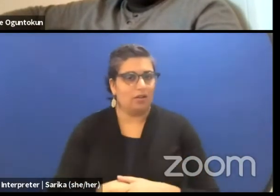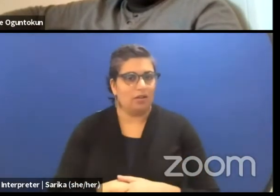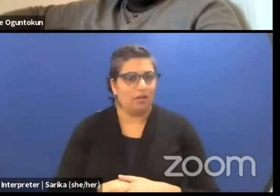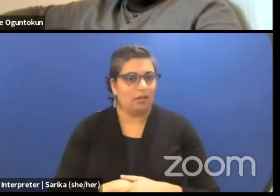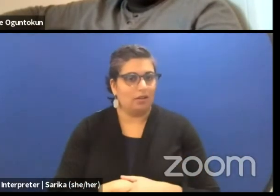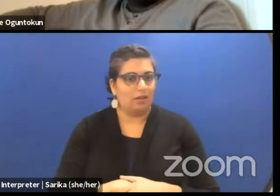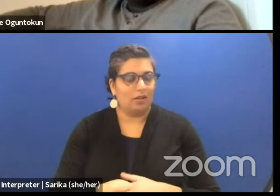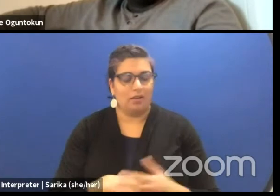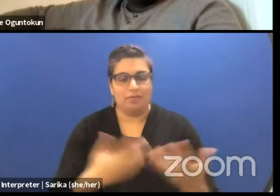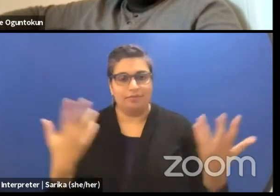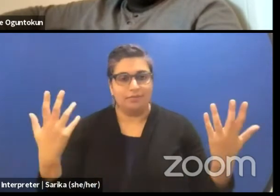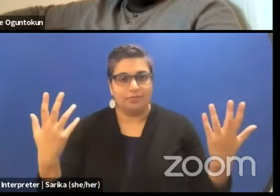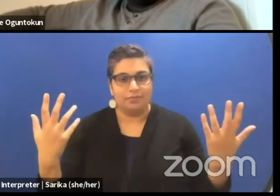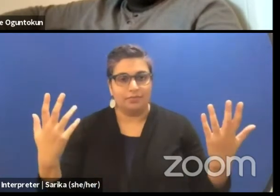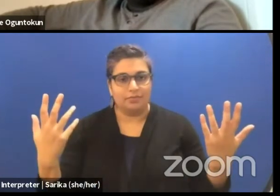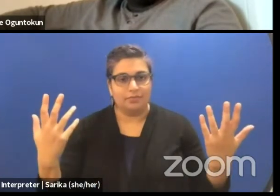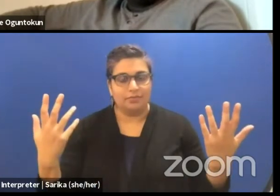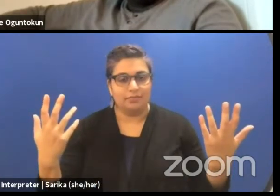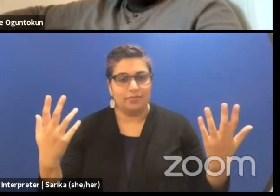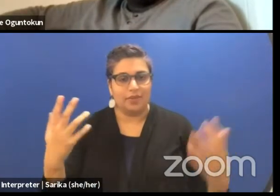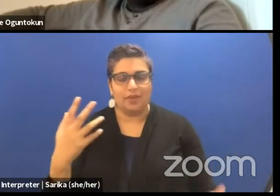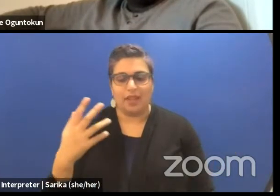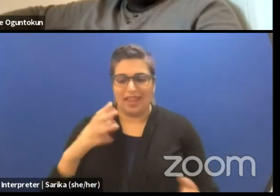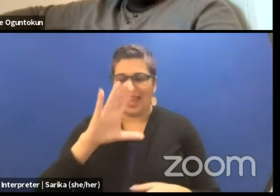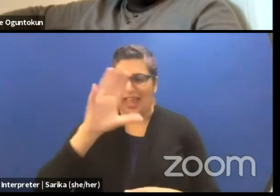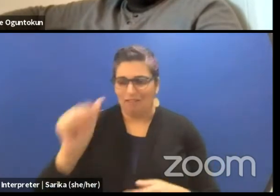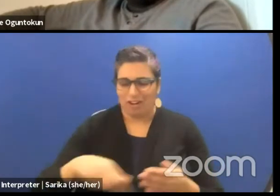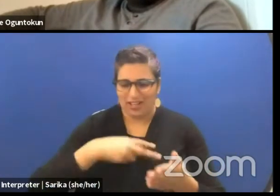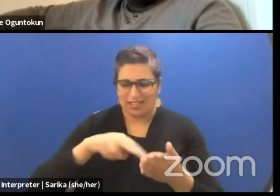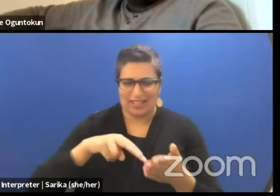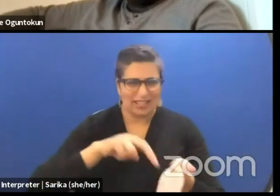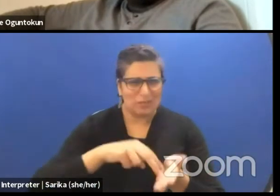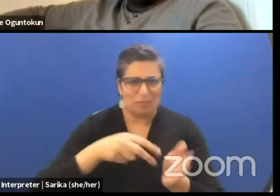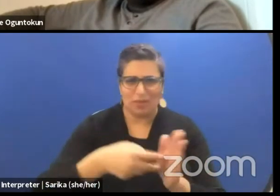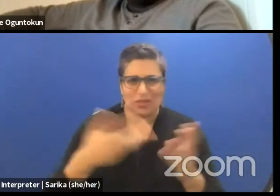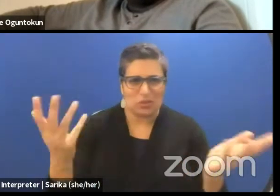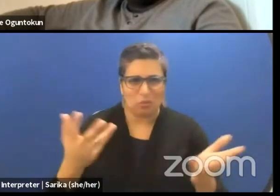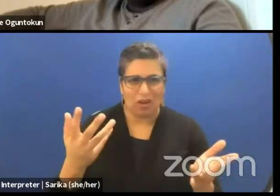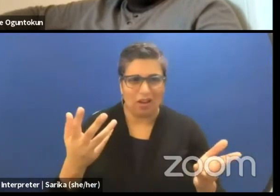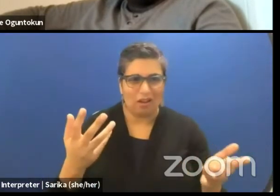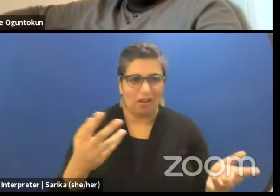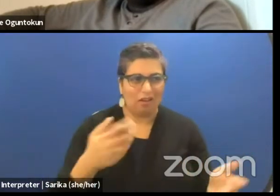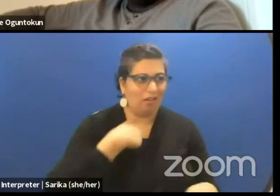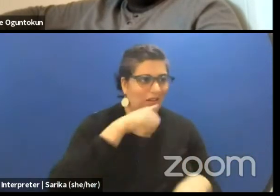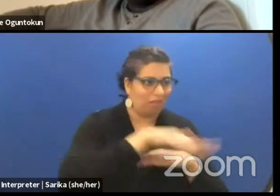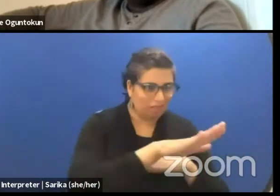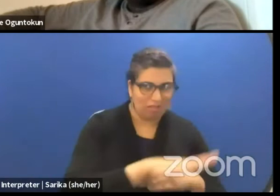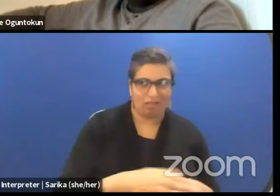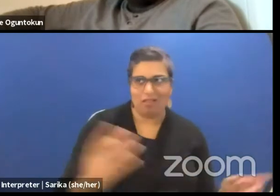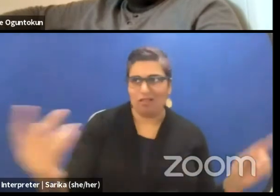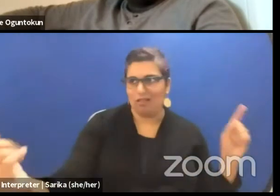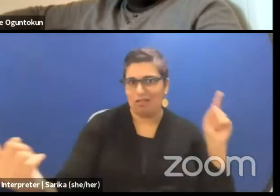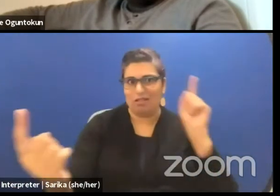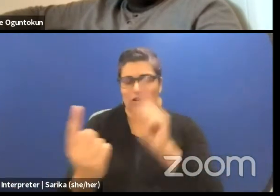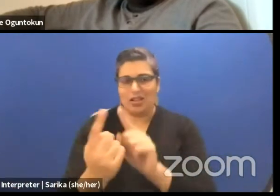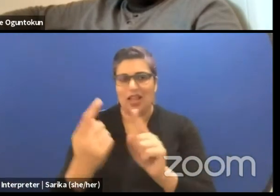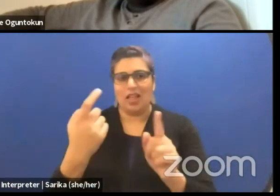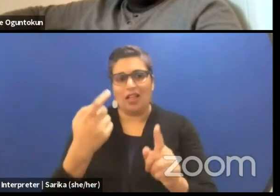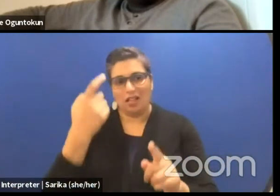I mean, what is African dance? So they sent me to this things thinking because I'm from Egypt I would understand about African dance automatically